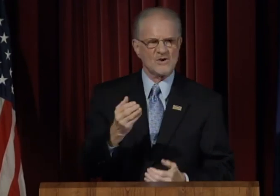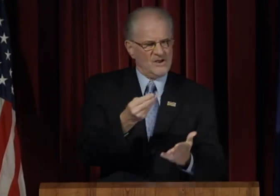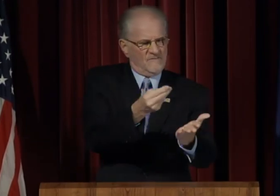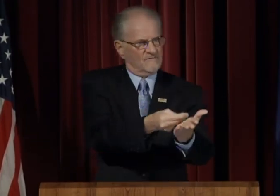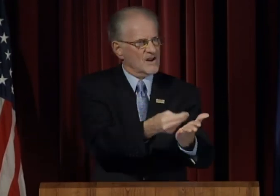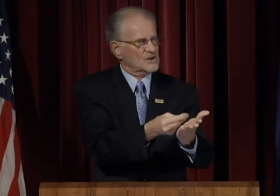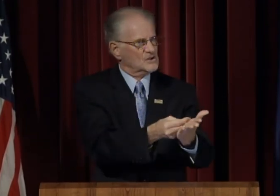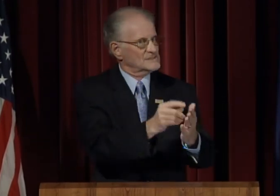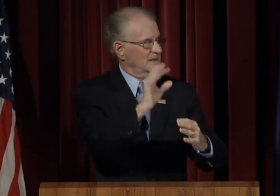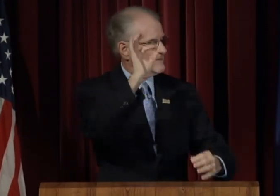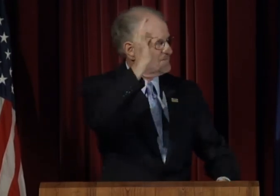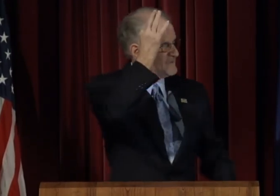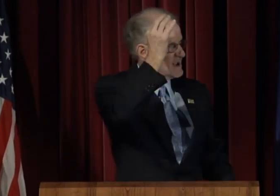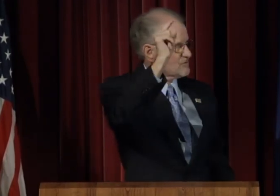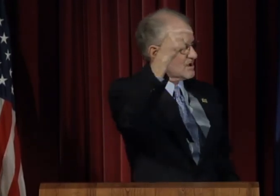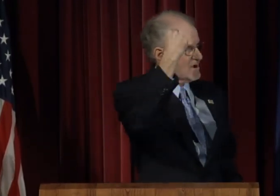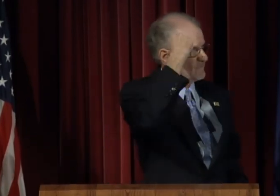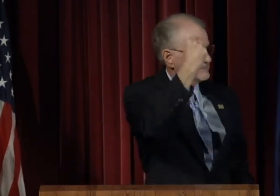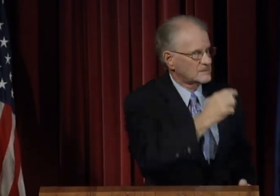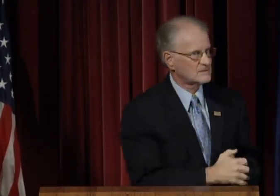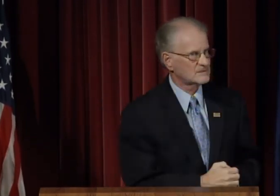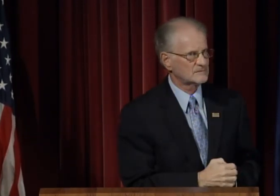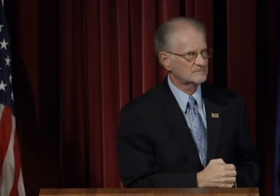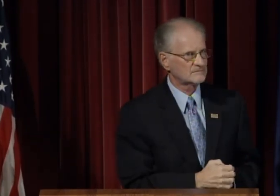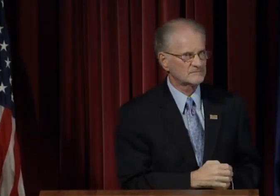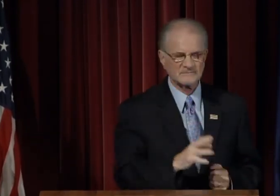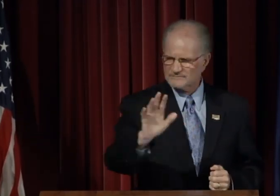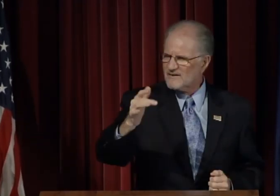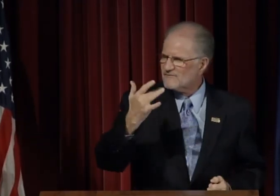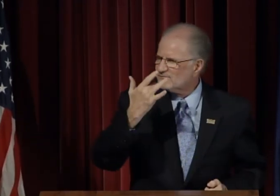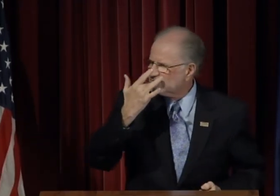Additionally, what story do we want to tell our funders in the federal government?